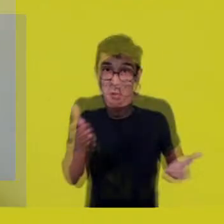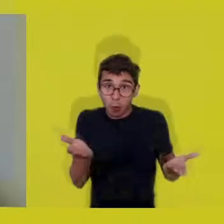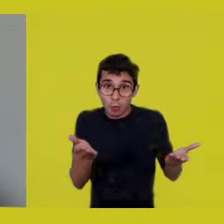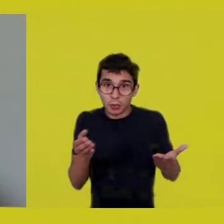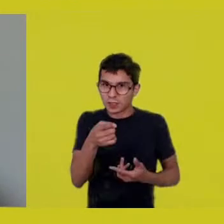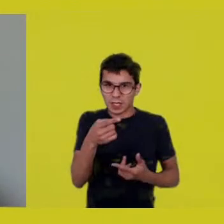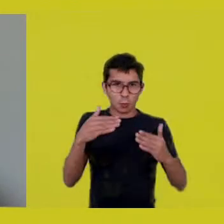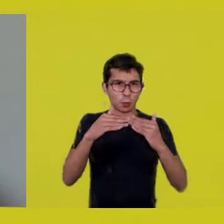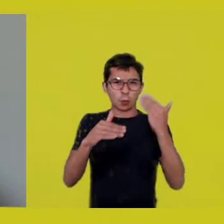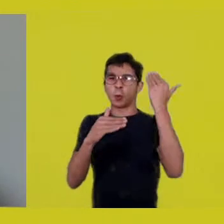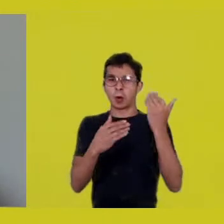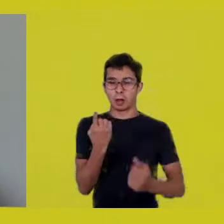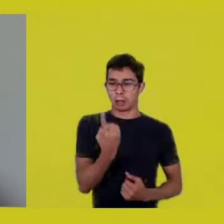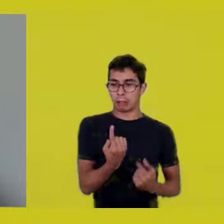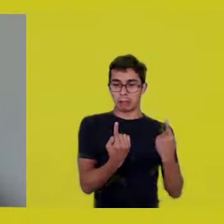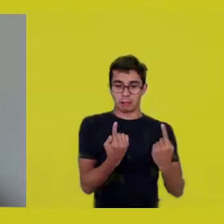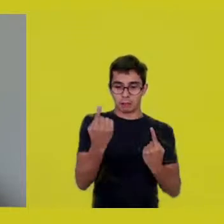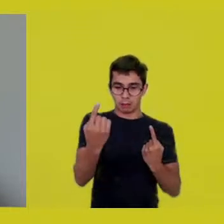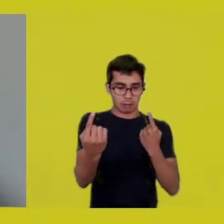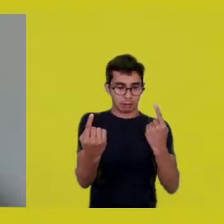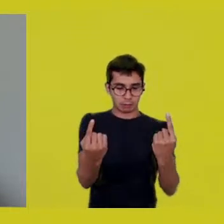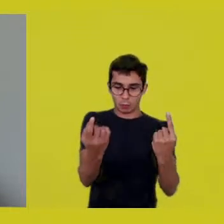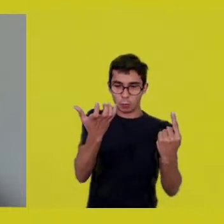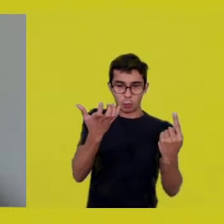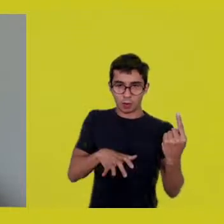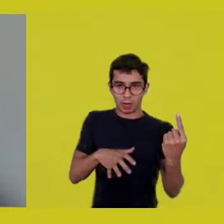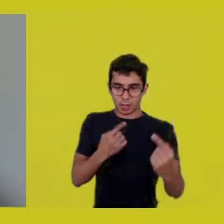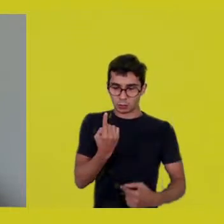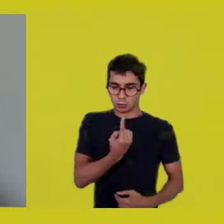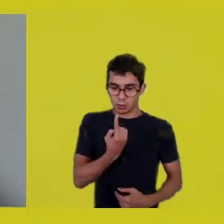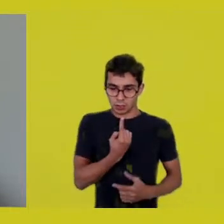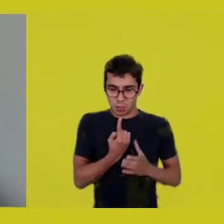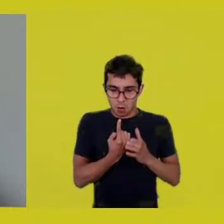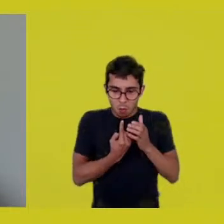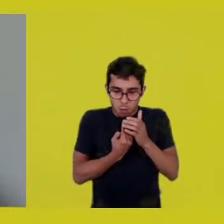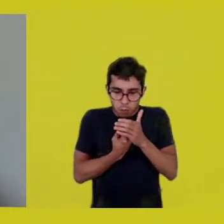and who planted themselves